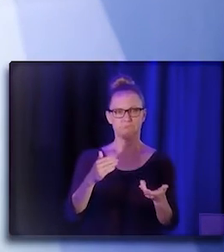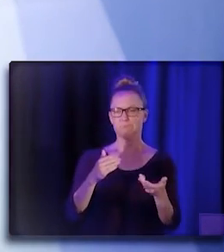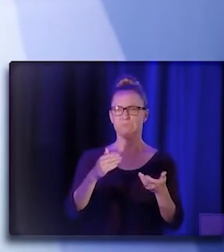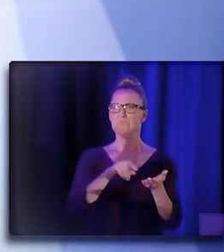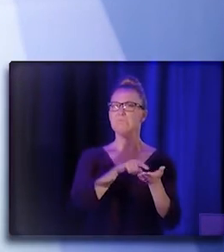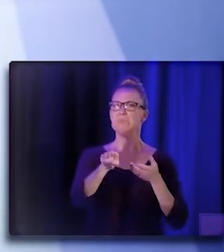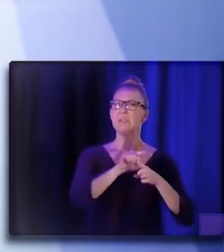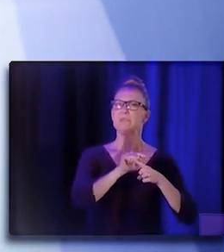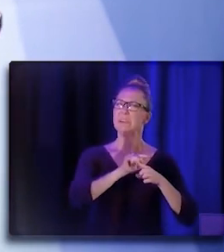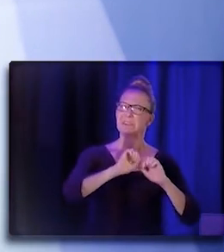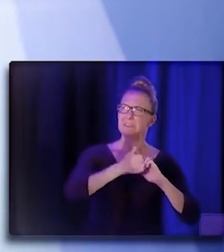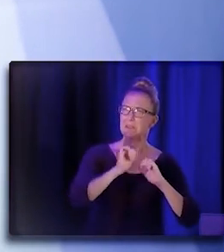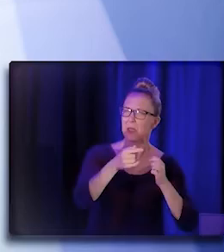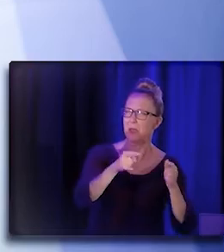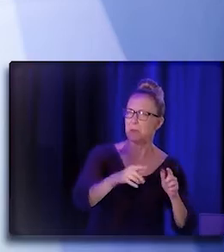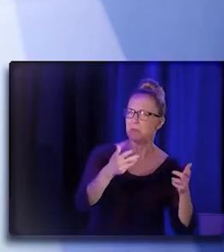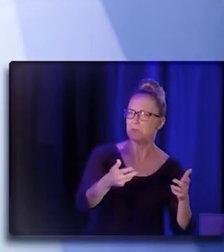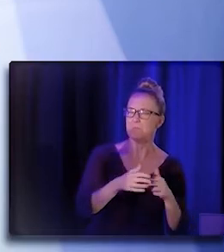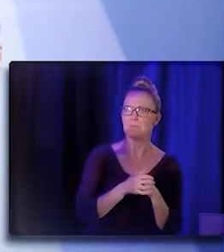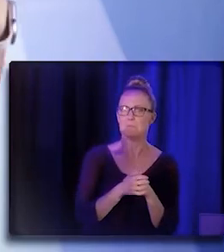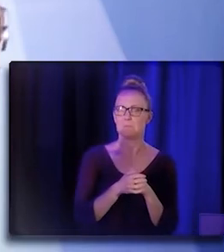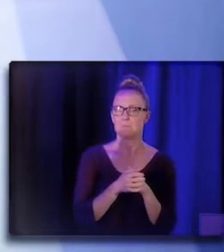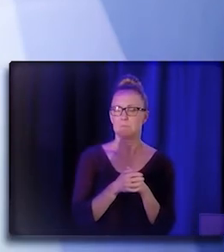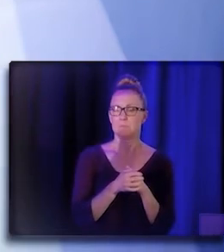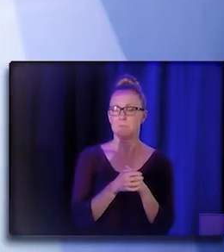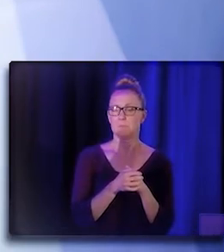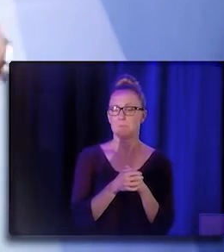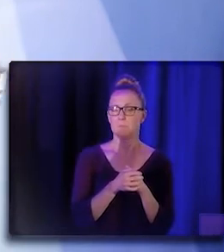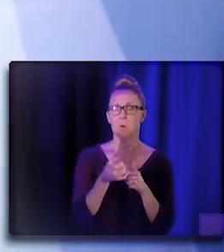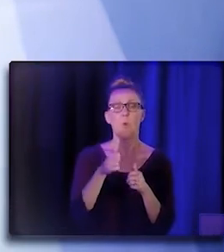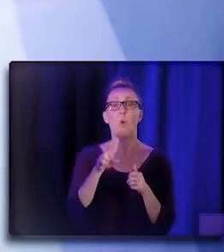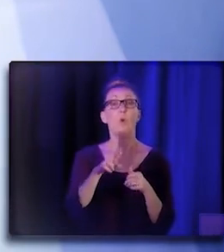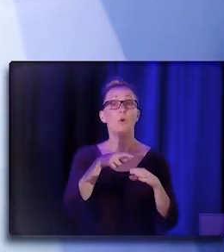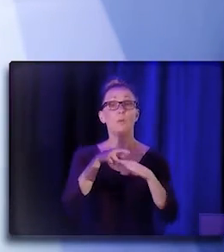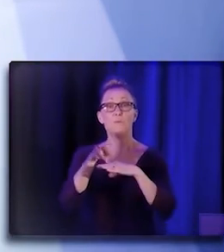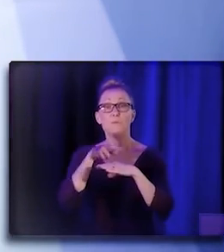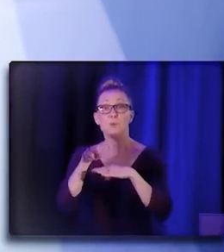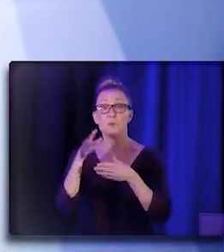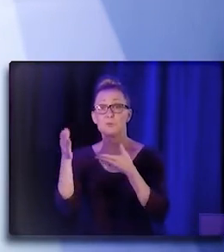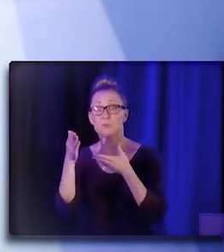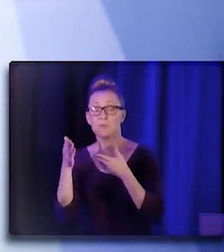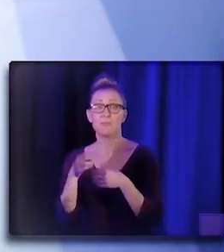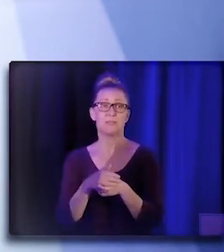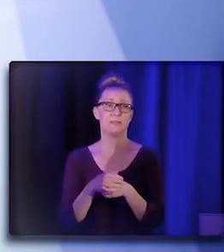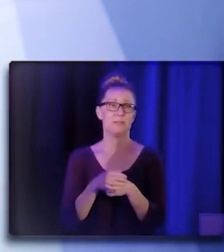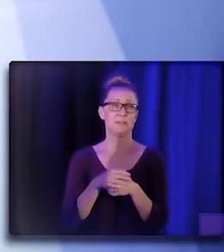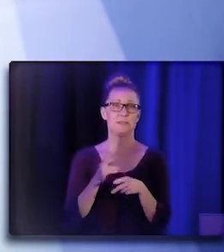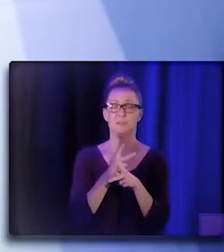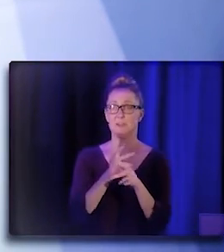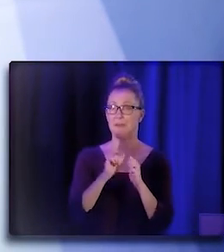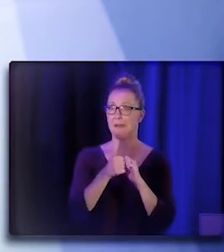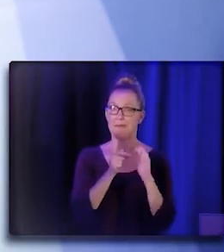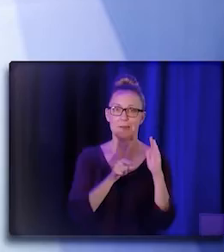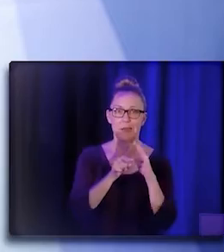whether that be for, you know, doing referral services or navigating, you know, these different outreach